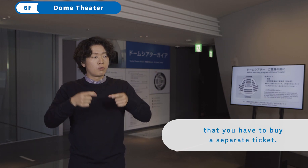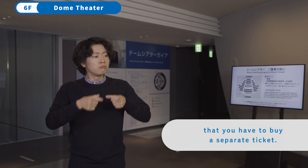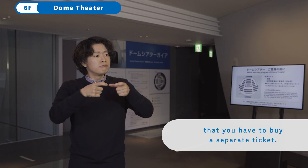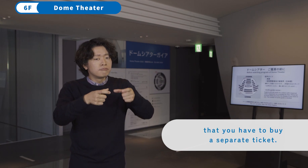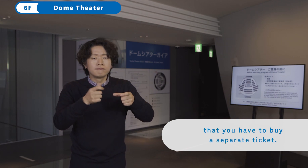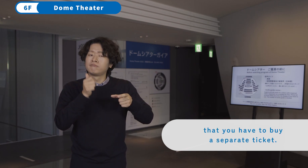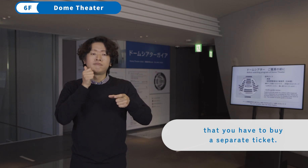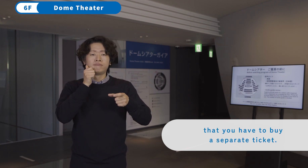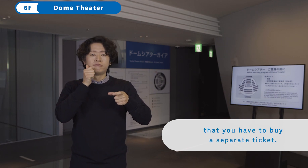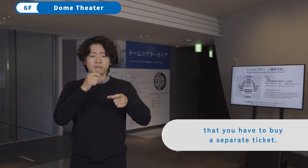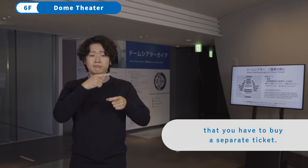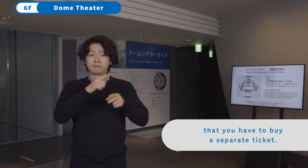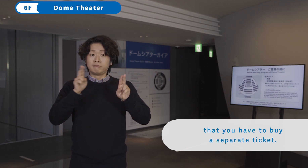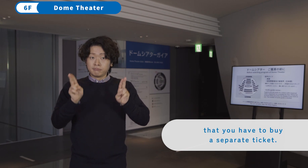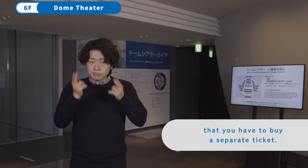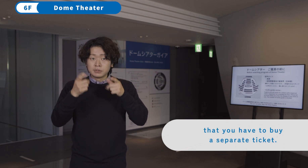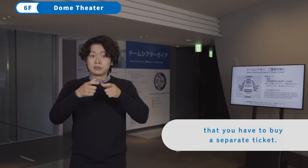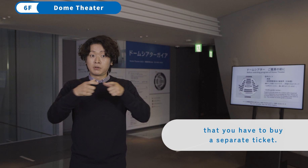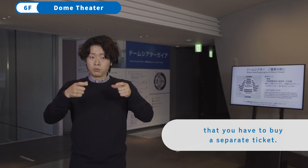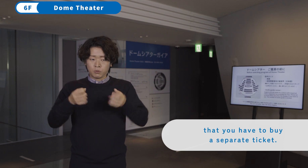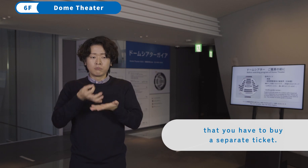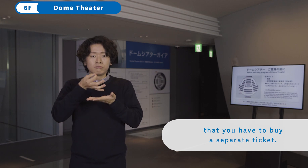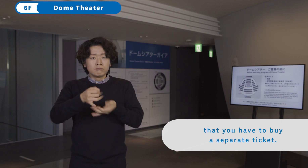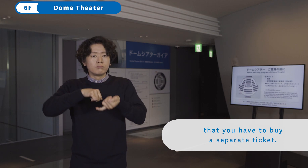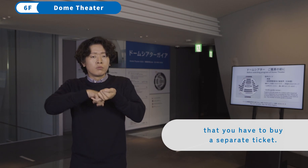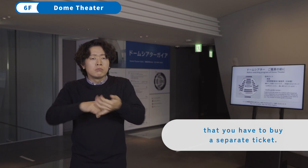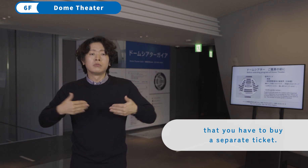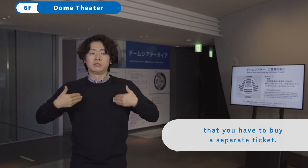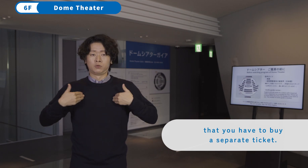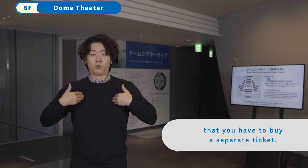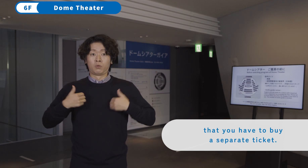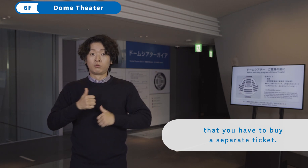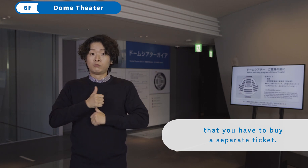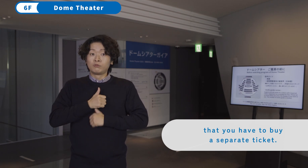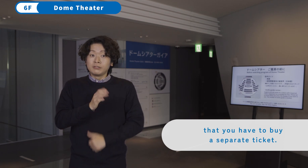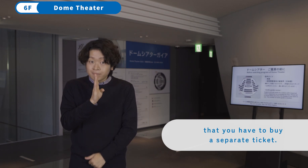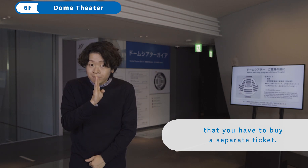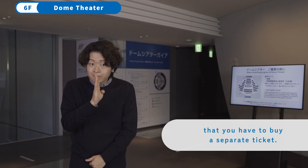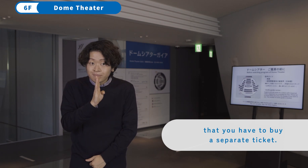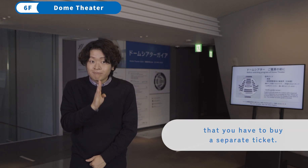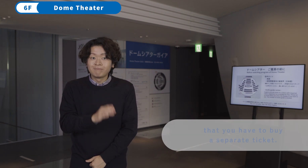that you have to buy a separate ticket.